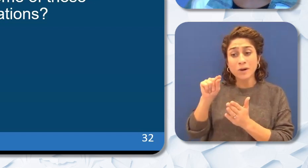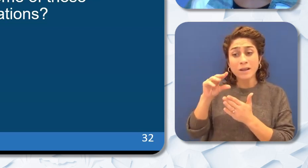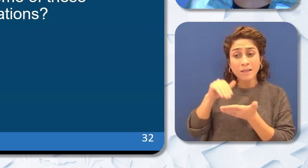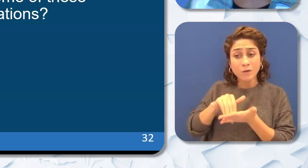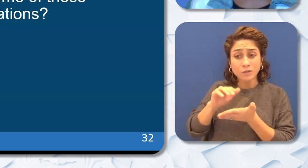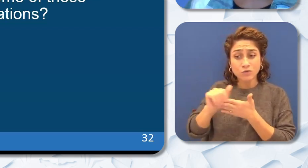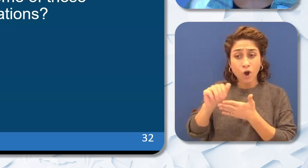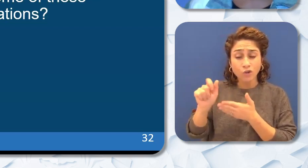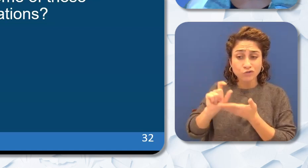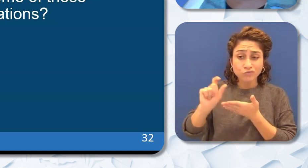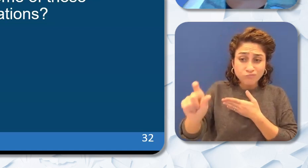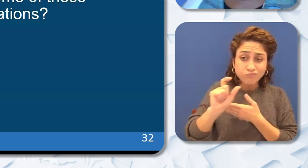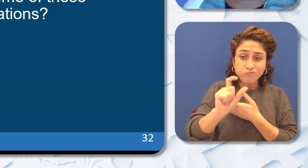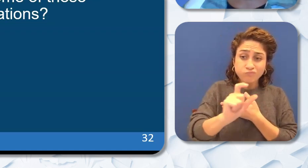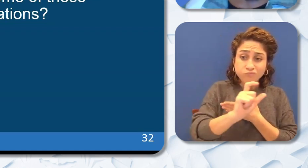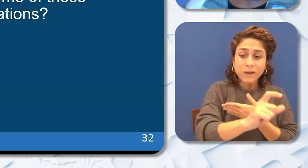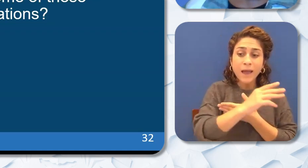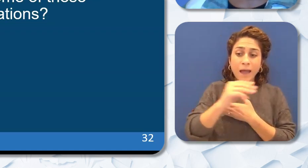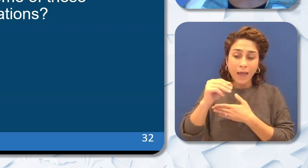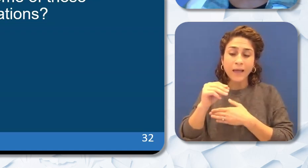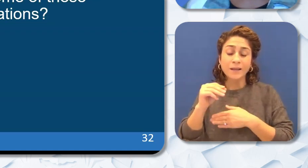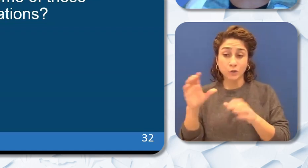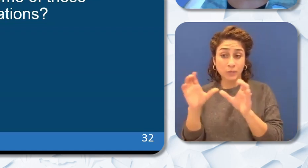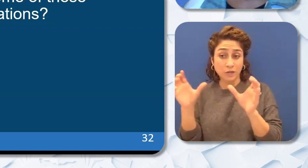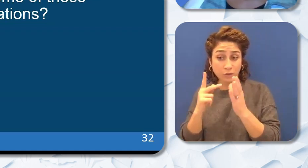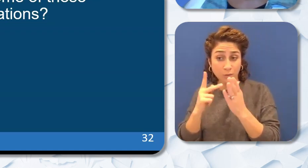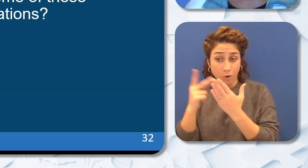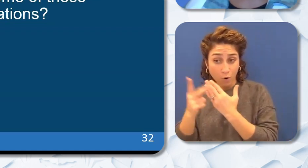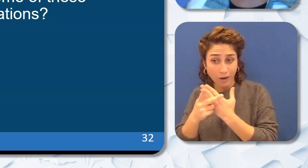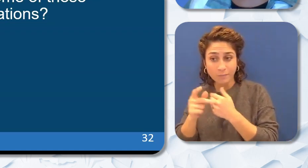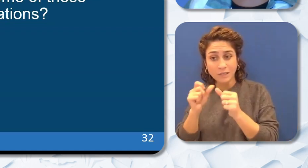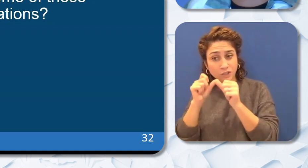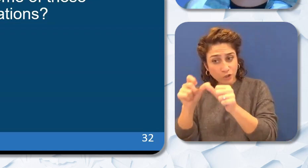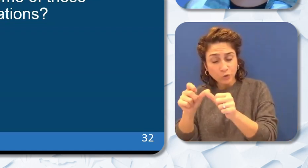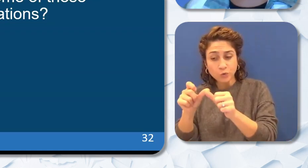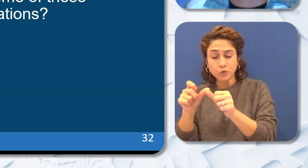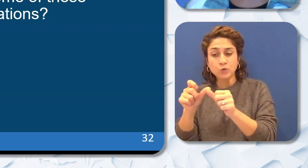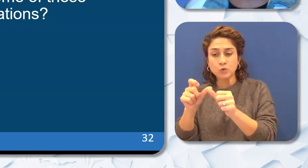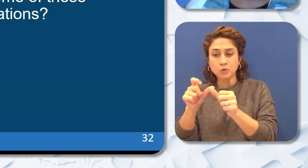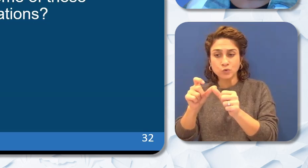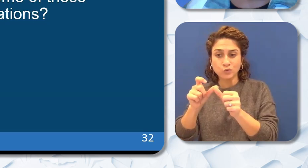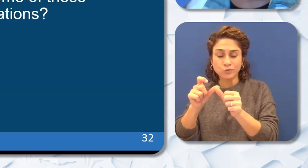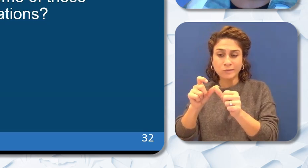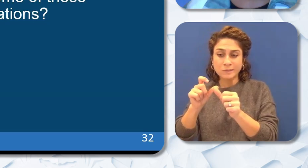classified school employee teacher credentialing program continues to grant awards up to $4,800